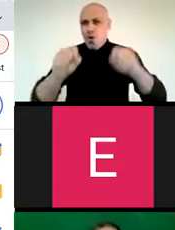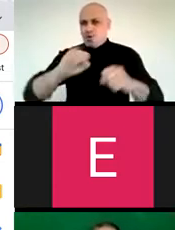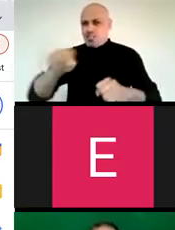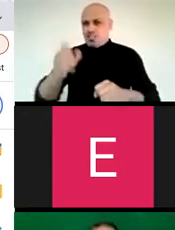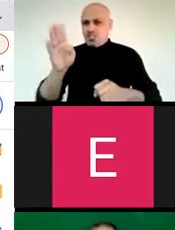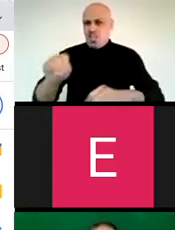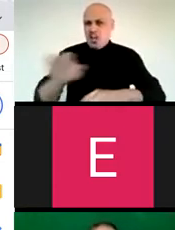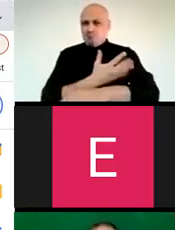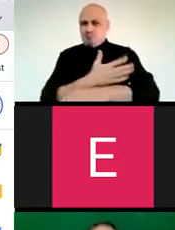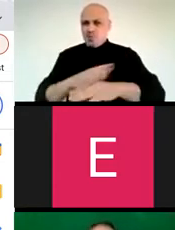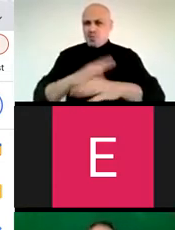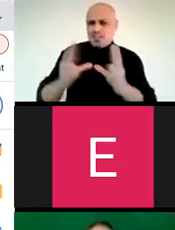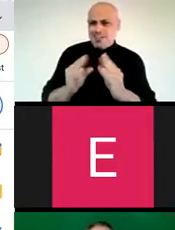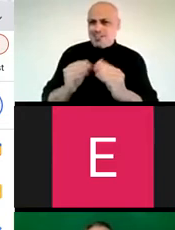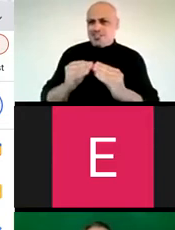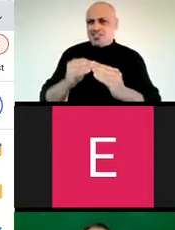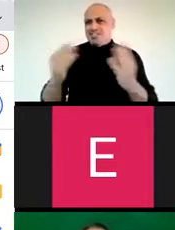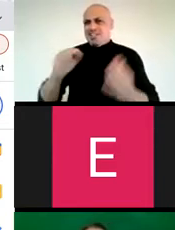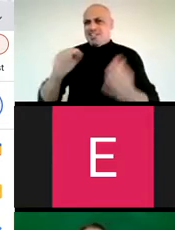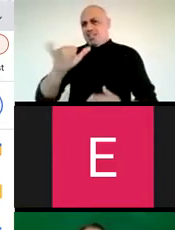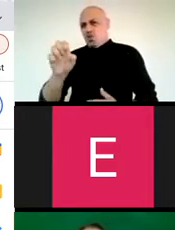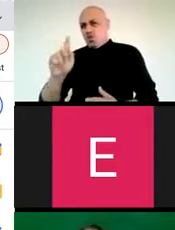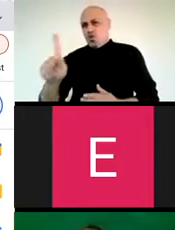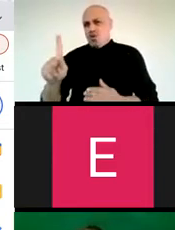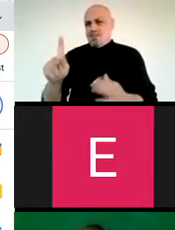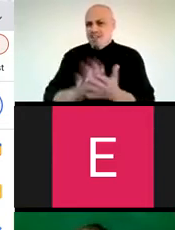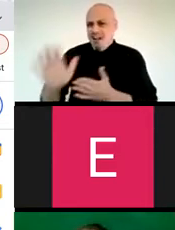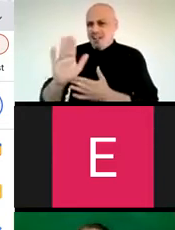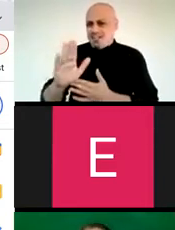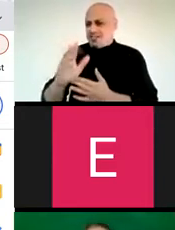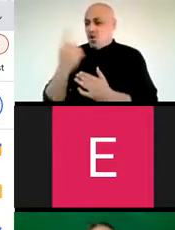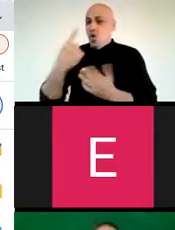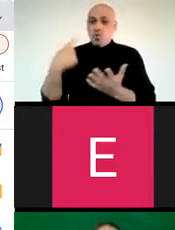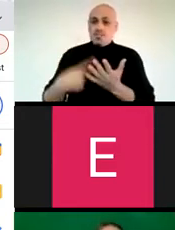I've hosted a jam session I direct the jazz band at York College and we've always talked about a